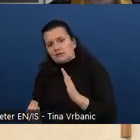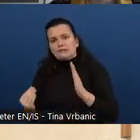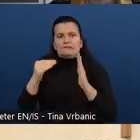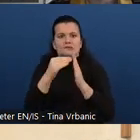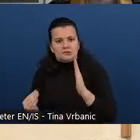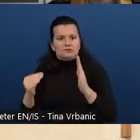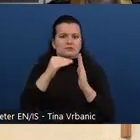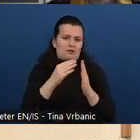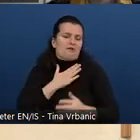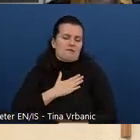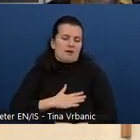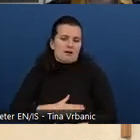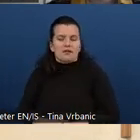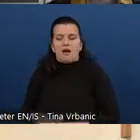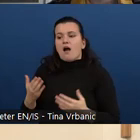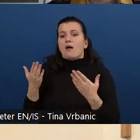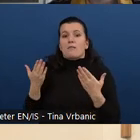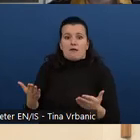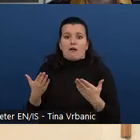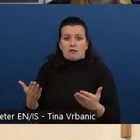No future plans for adding more.